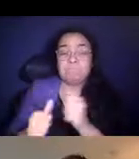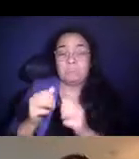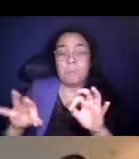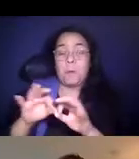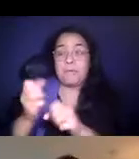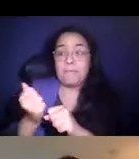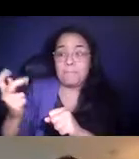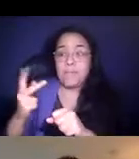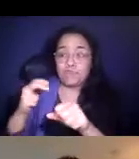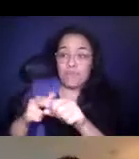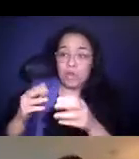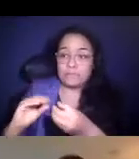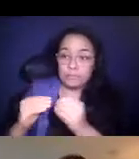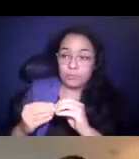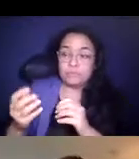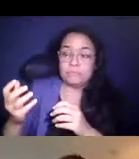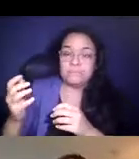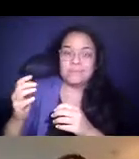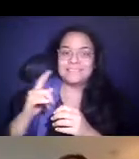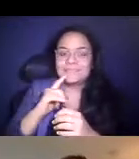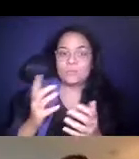winning back their ridership was having enough drivers